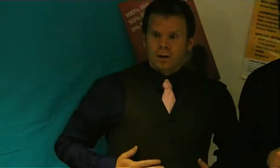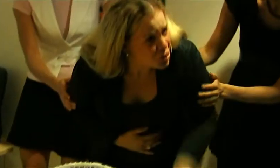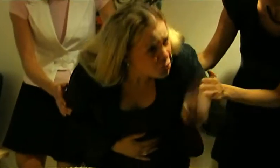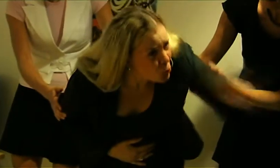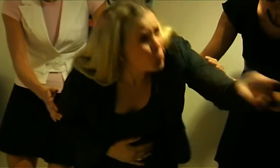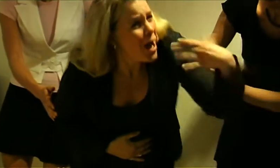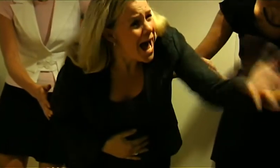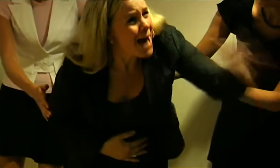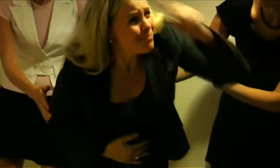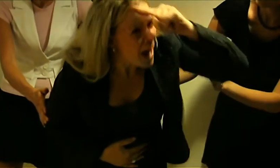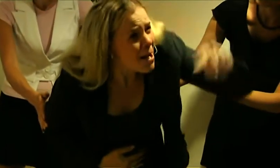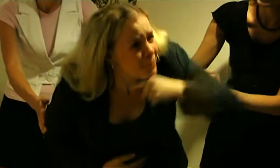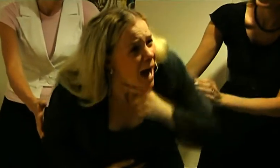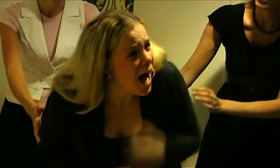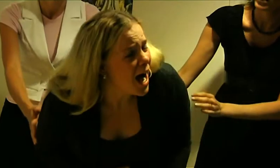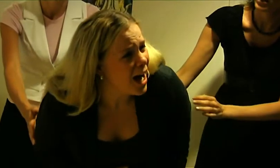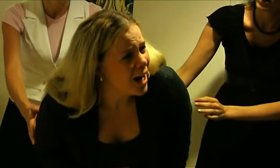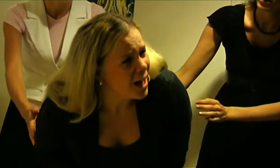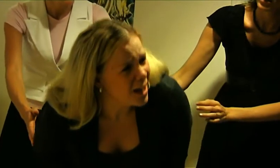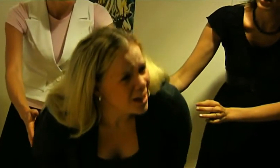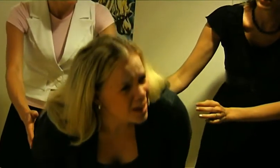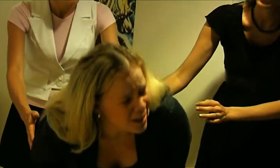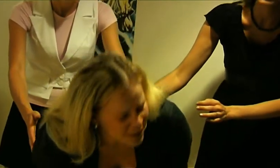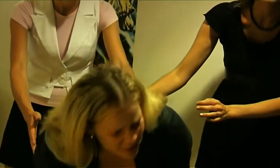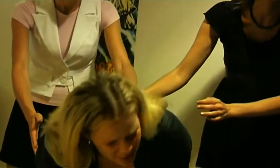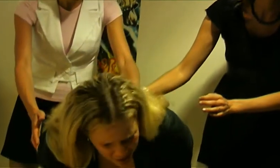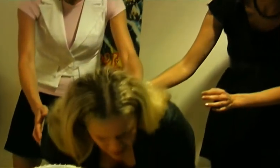You are the father!